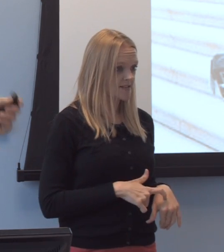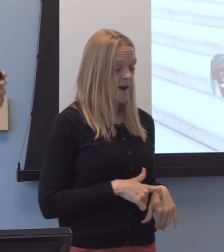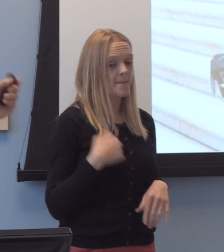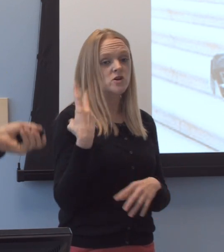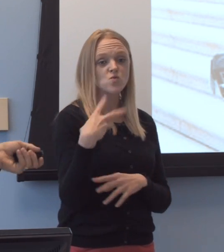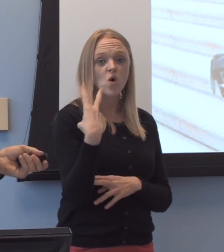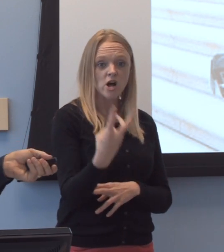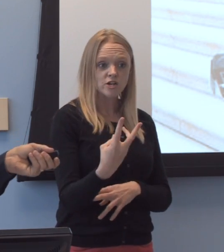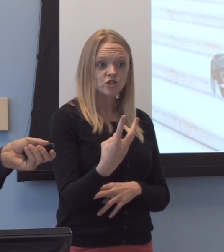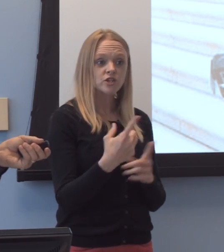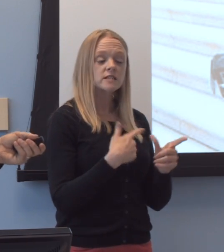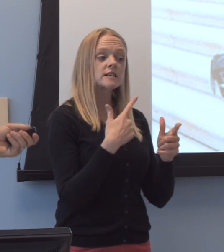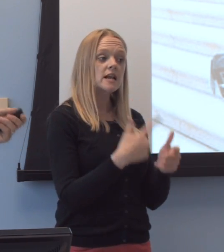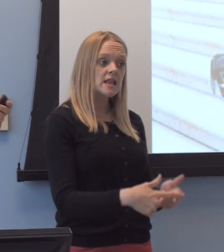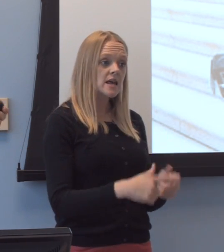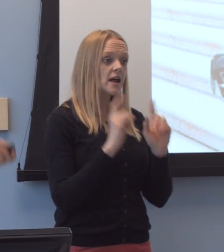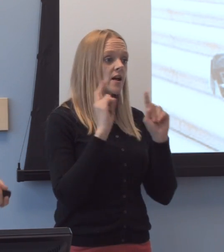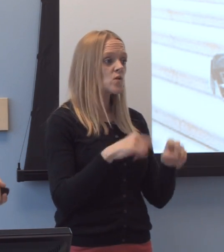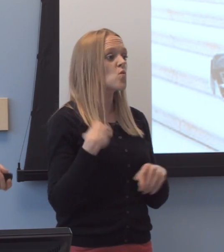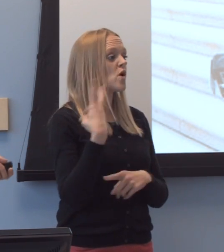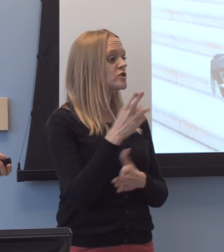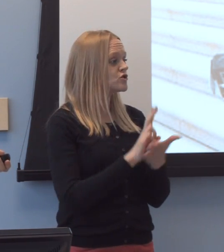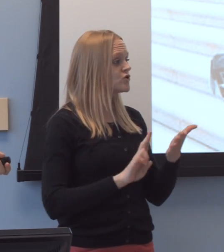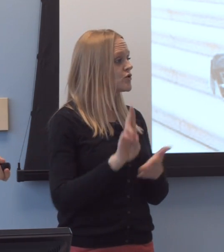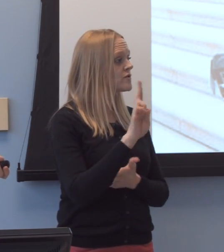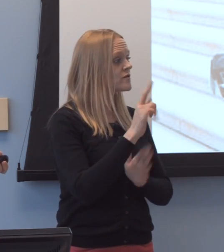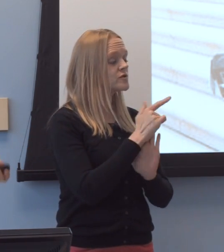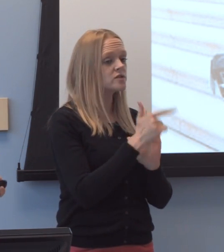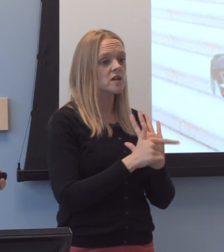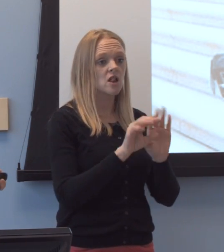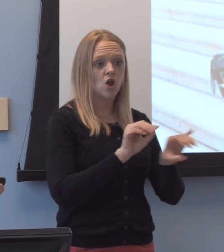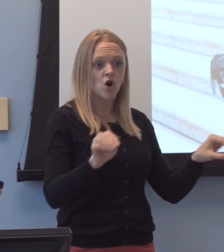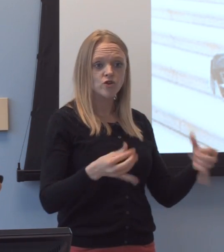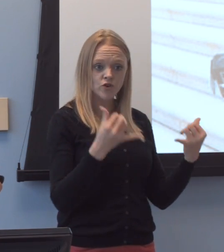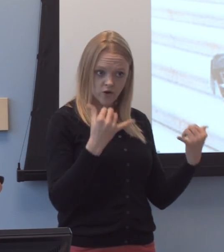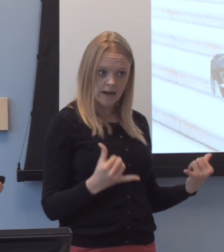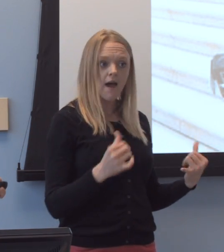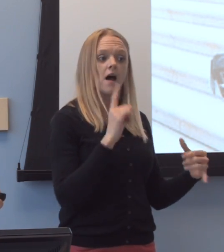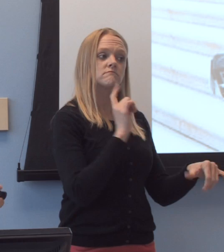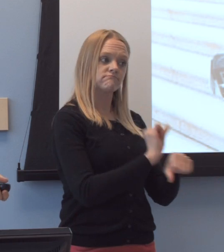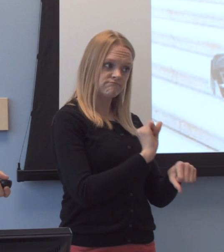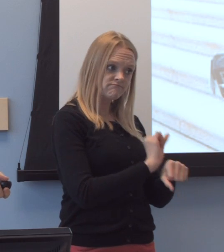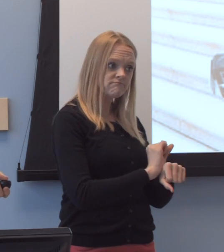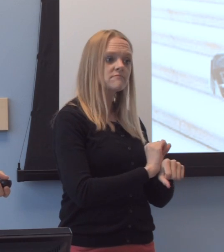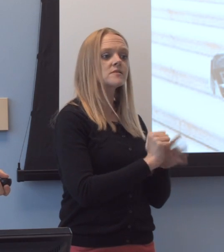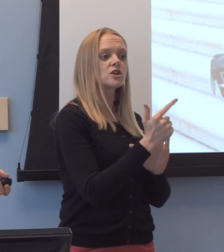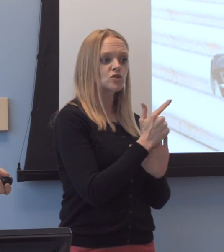He went on to Washington University, got his law degree, and he's now practicing attorney in Chicago.